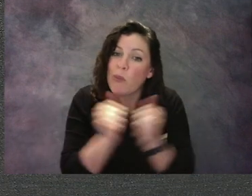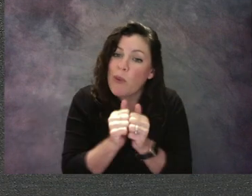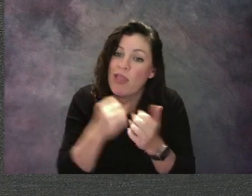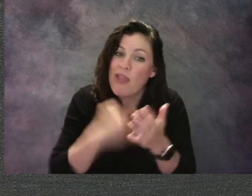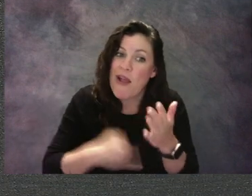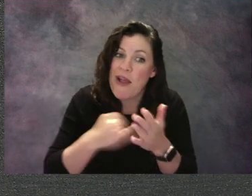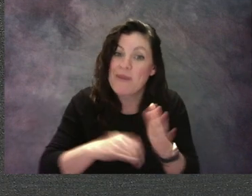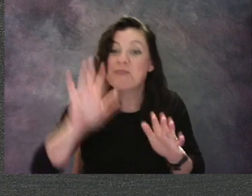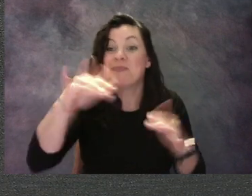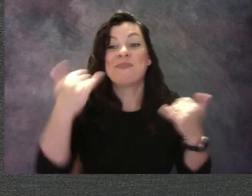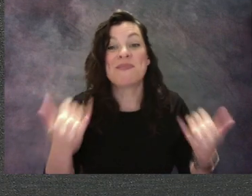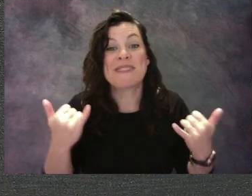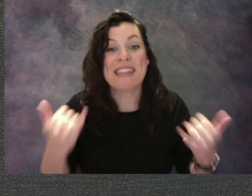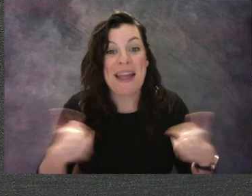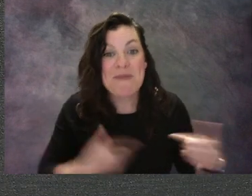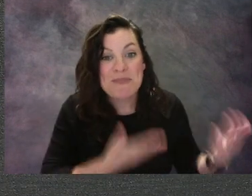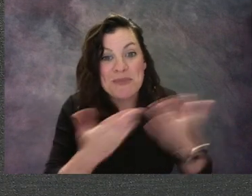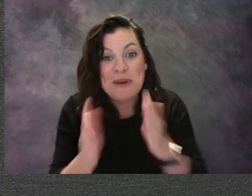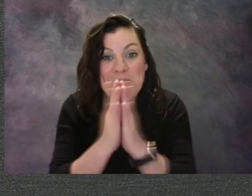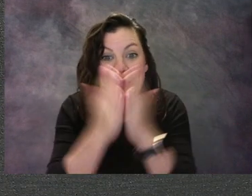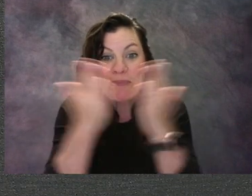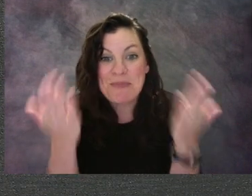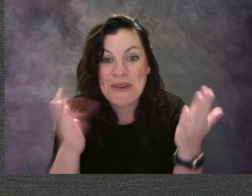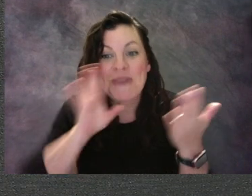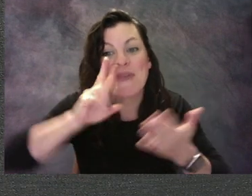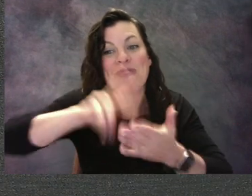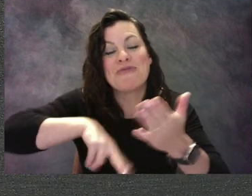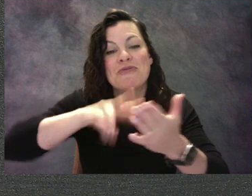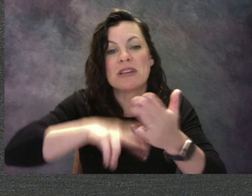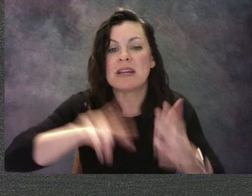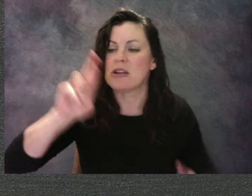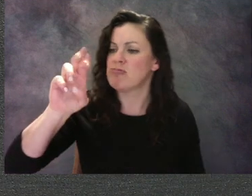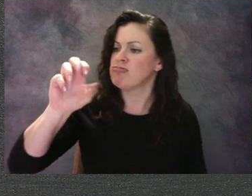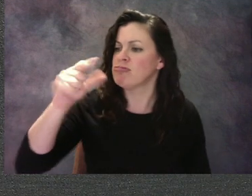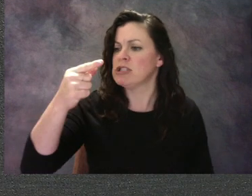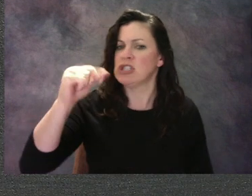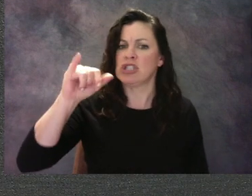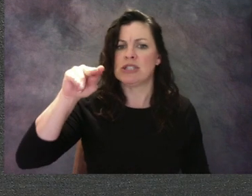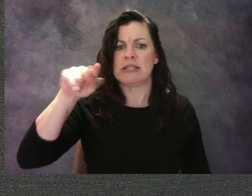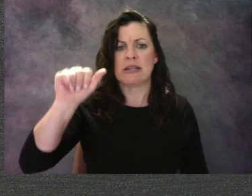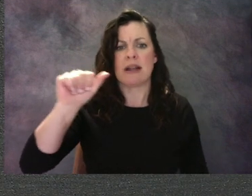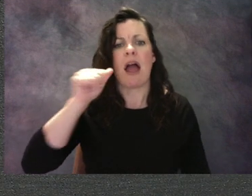I have brought a book called "Regina's Big Mistake" by Marissa Moss.